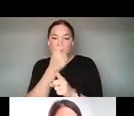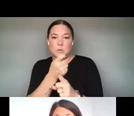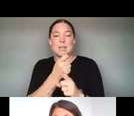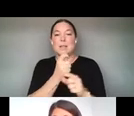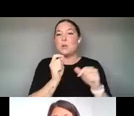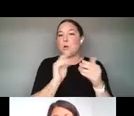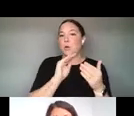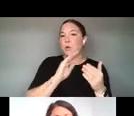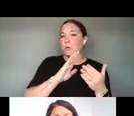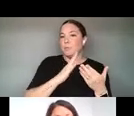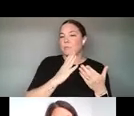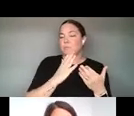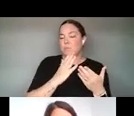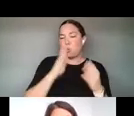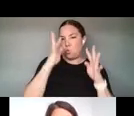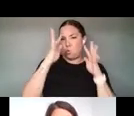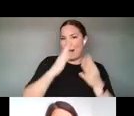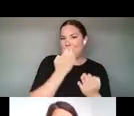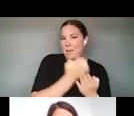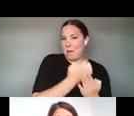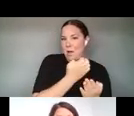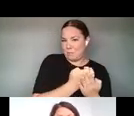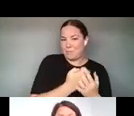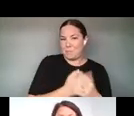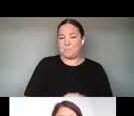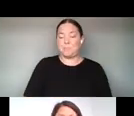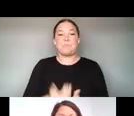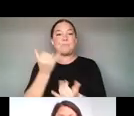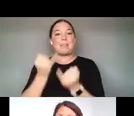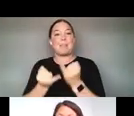LAST BUT NOT LEAST, THE REPORT COVERS HOW ARTISTS ARE CRITIQUING THE INFLUENCE OF